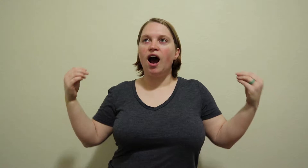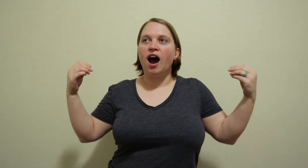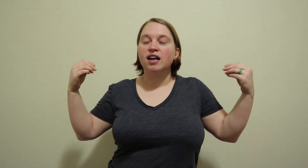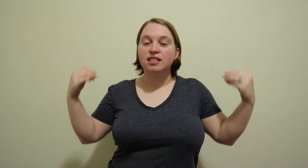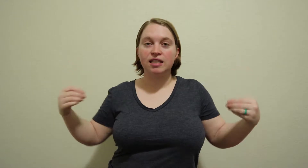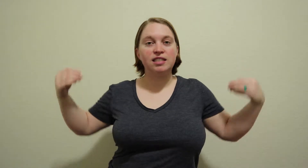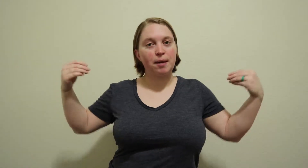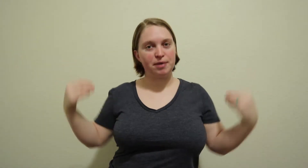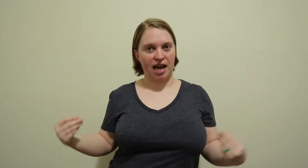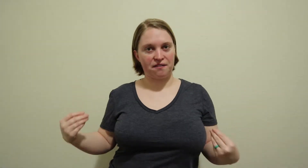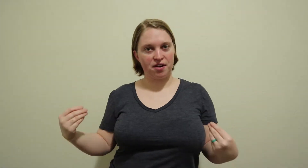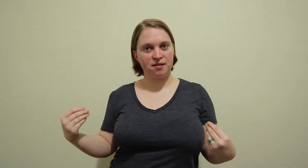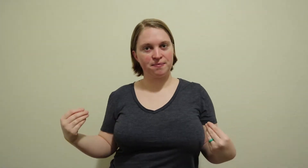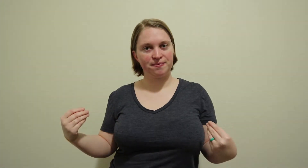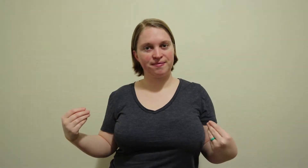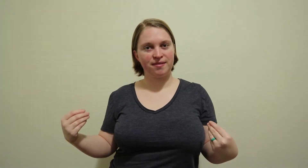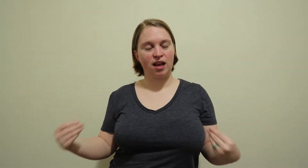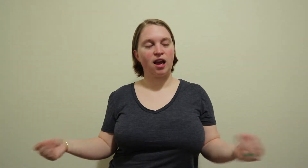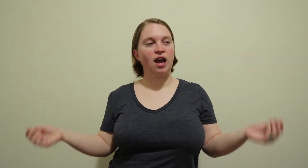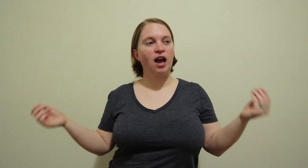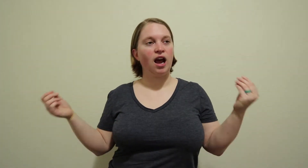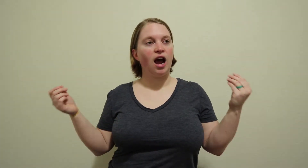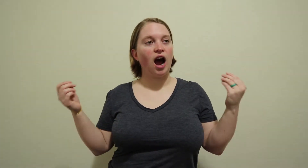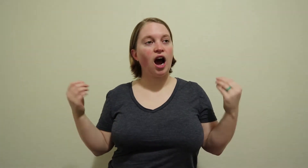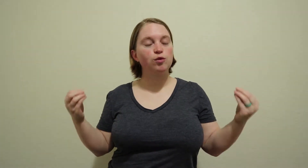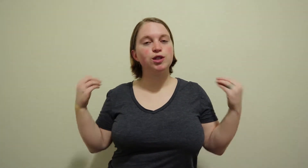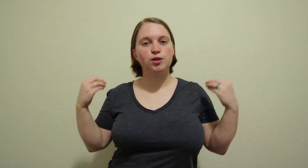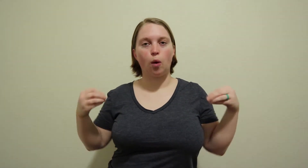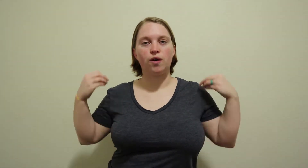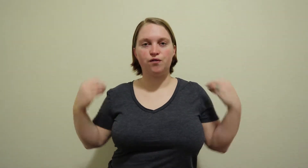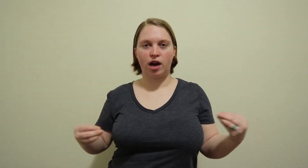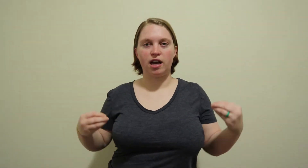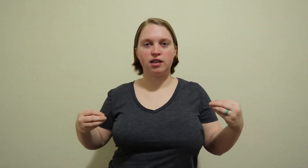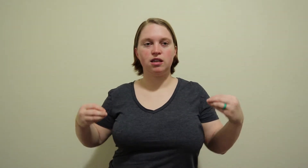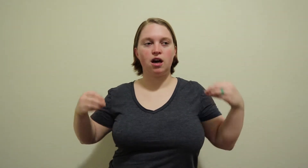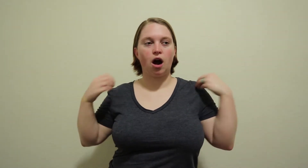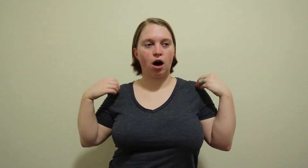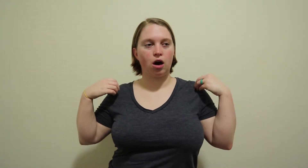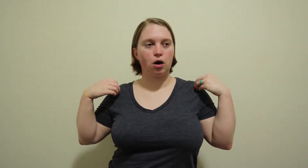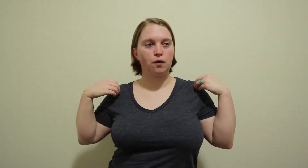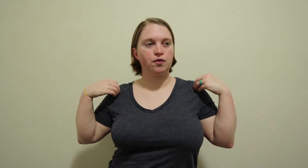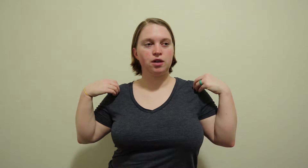Since I'm deaf, I was so afraid of the